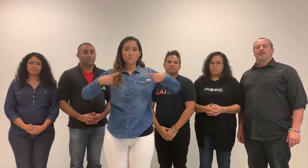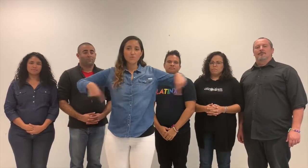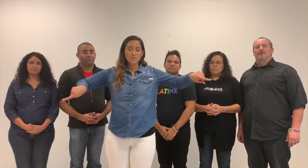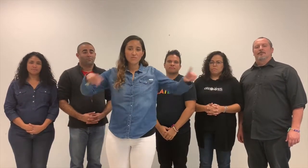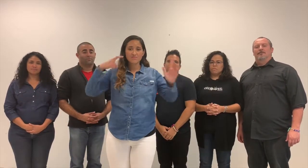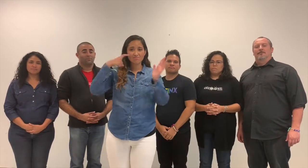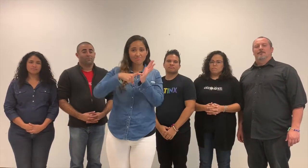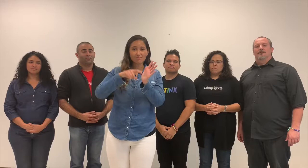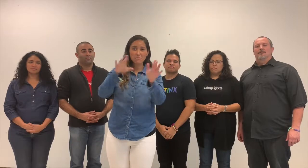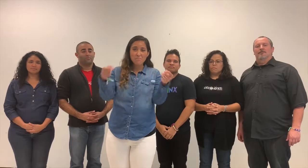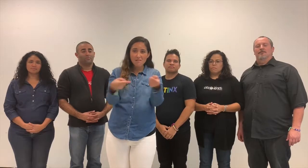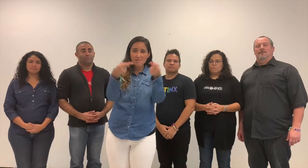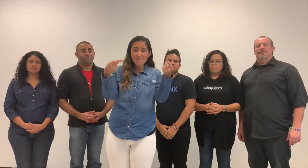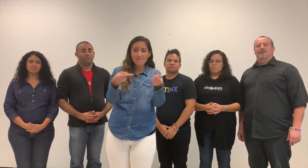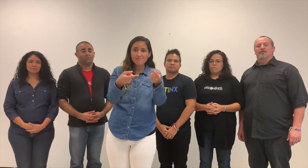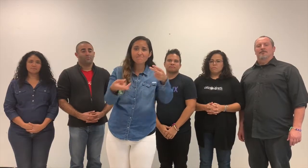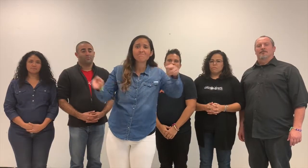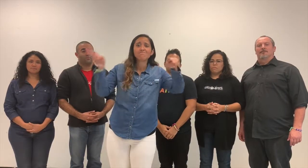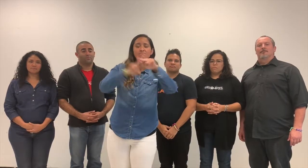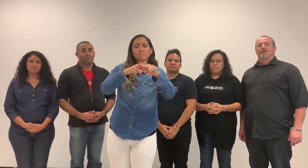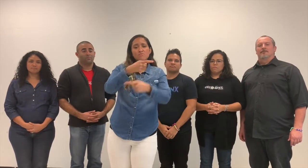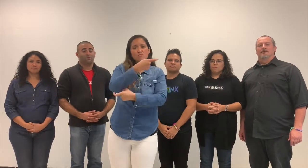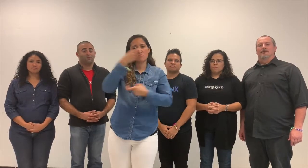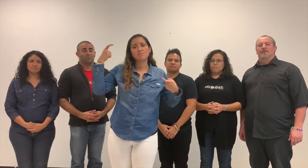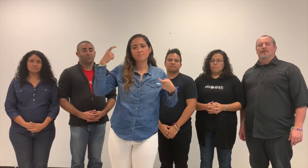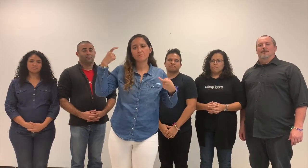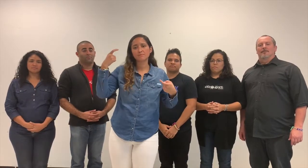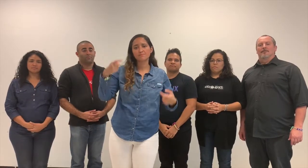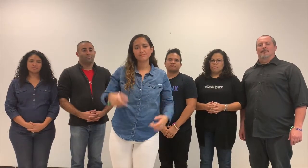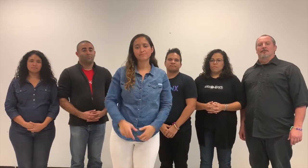We acknowledge the pain we caused and added to your trauma.